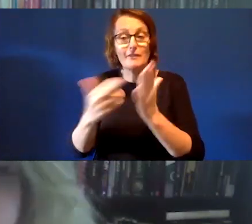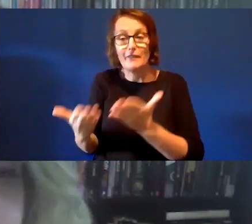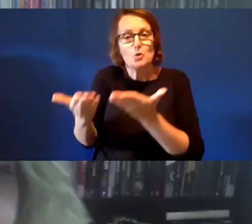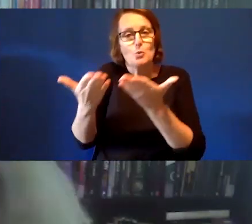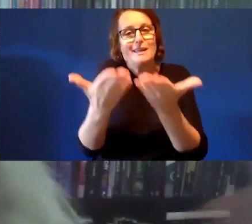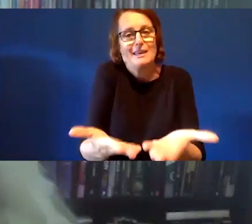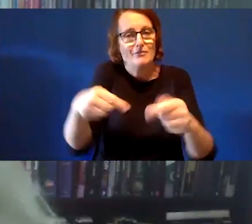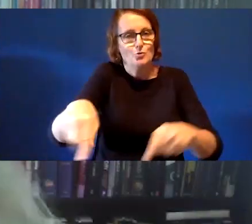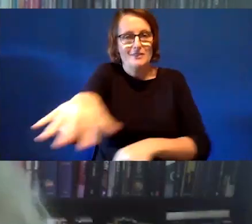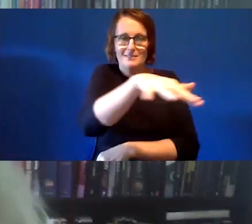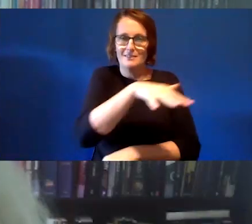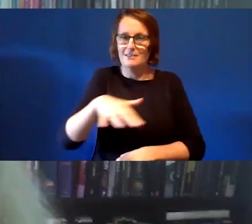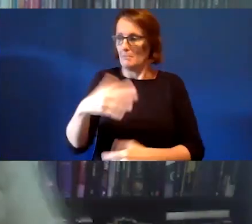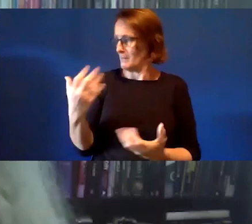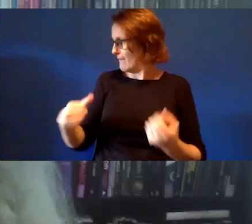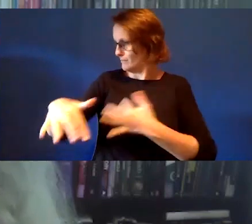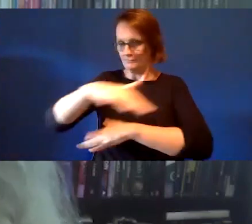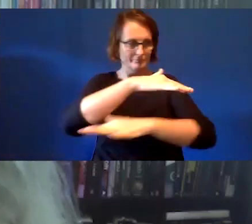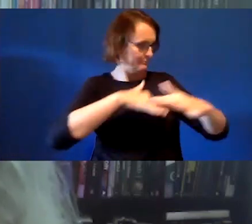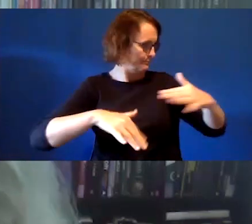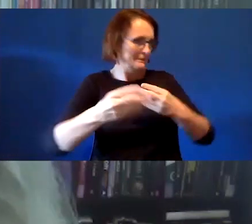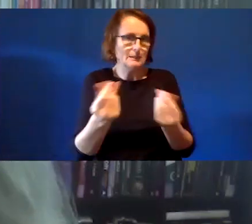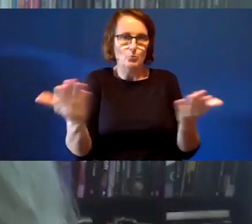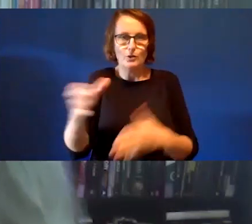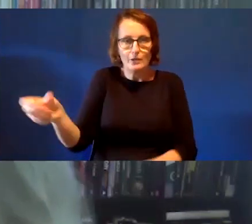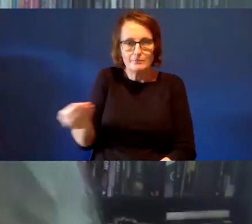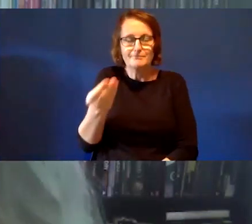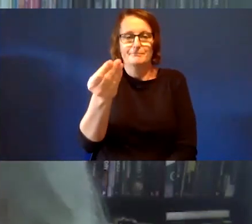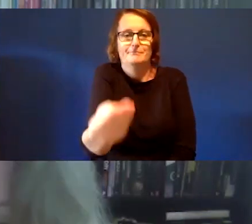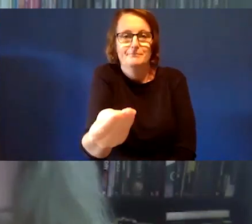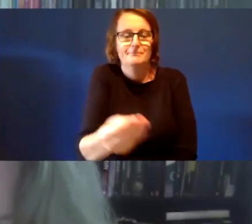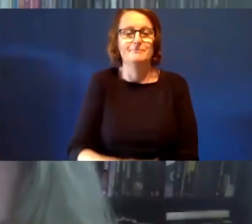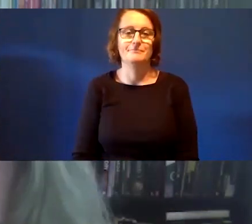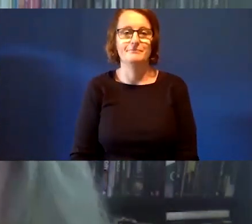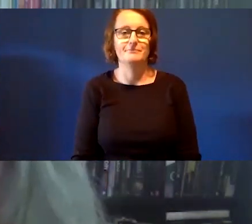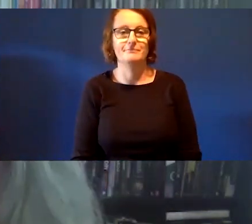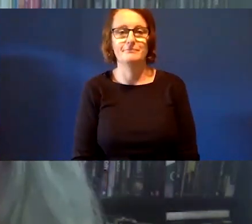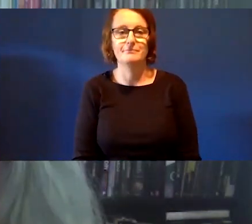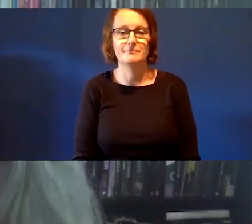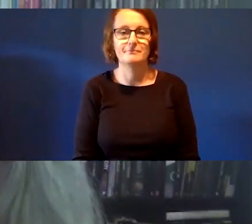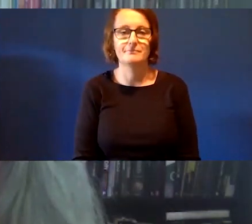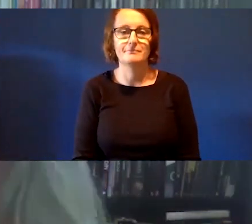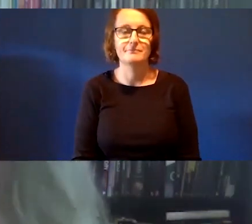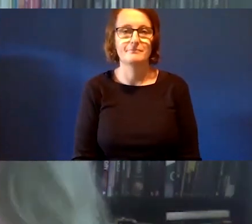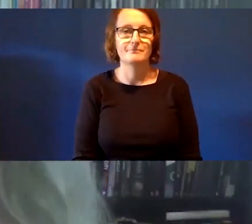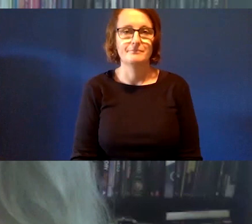something that is right around you and in front of you. I am going to